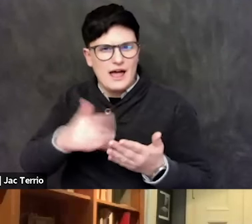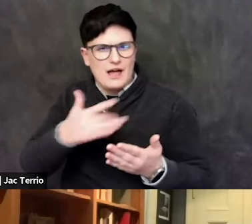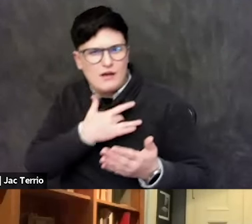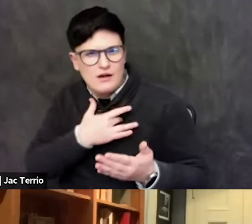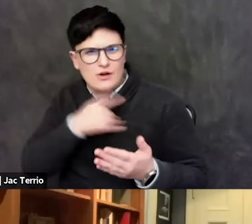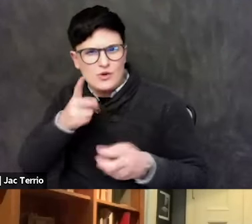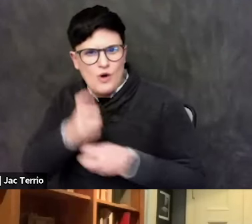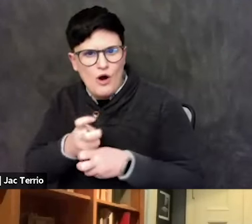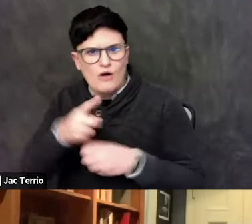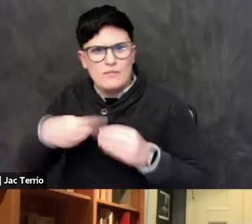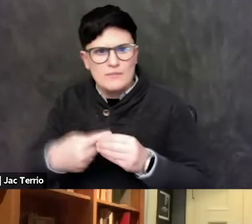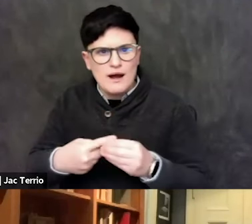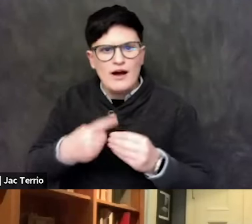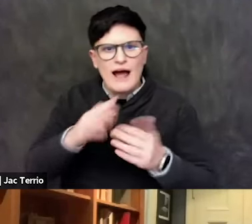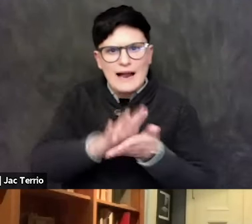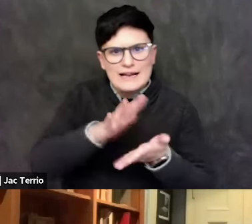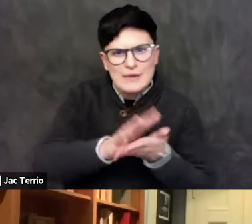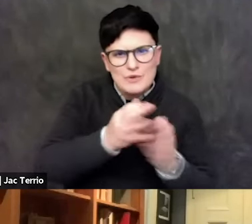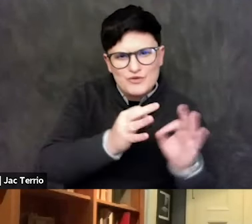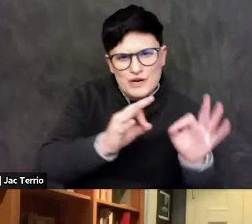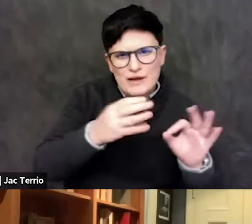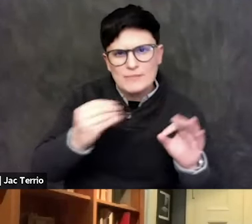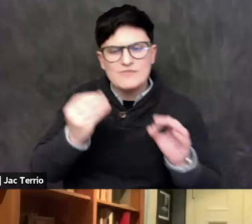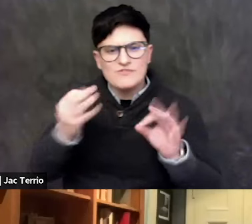about I think part of the challenge on campus,